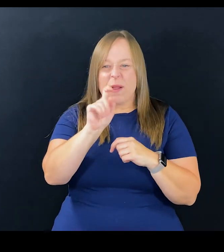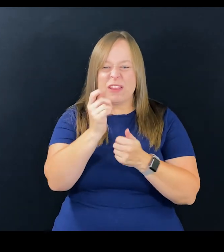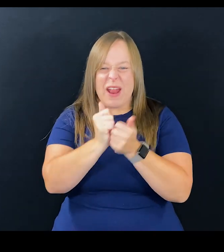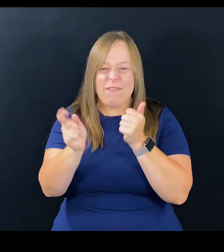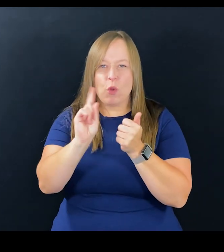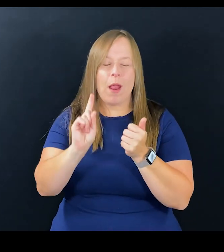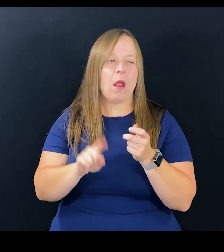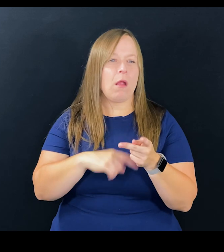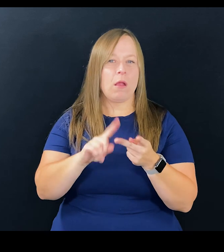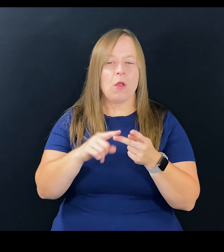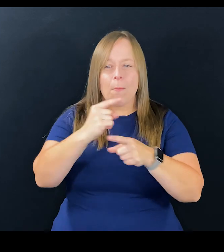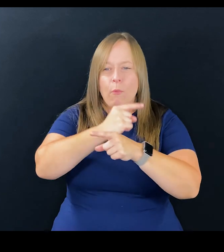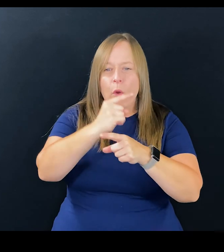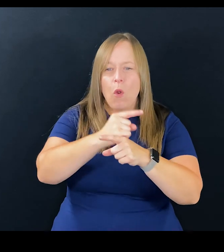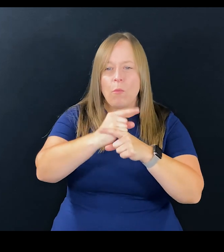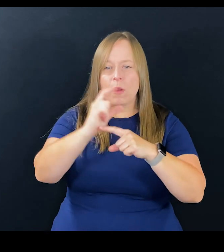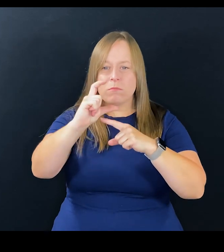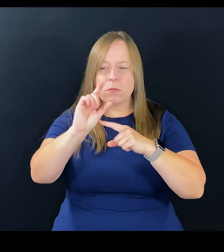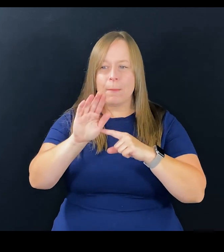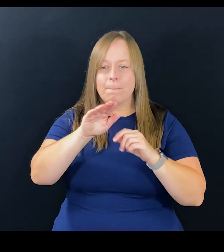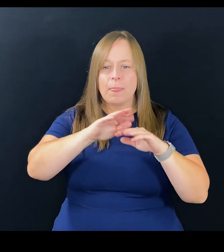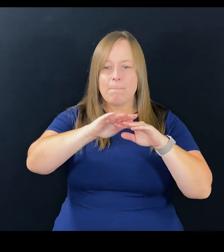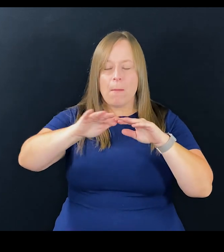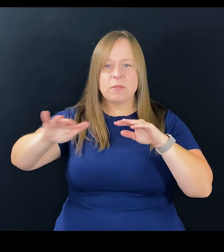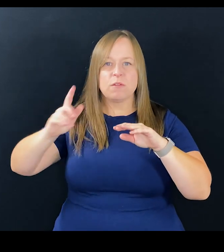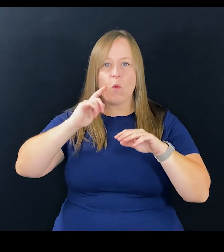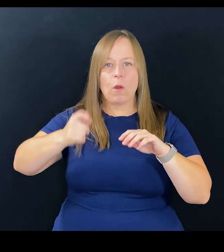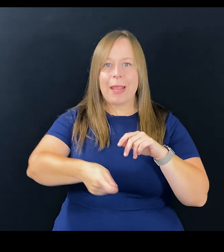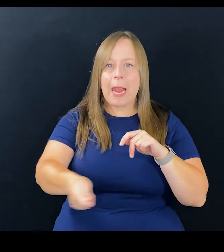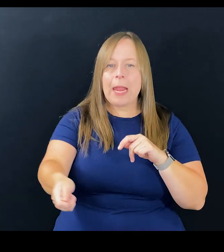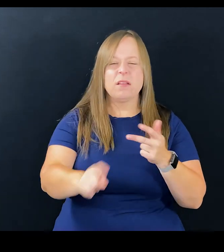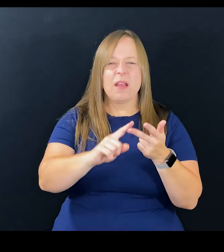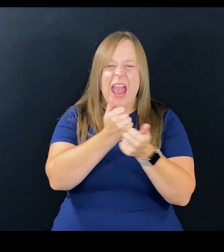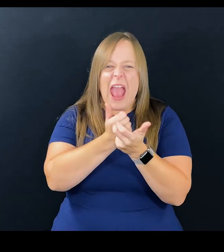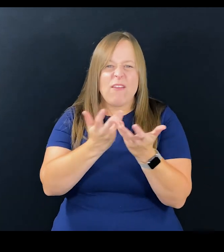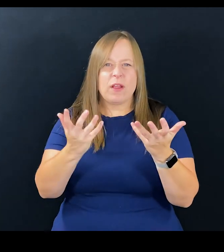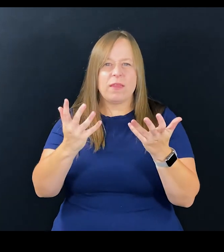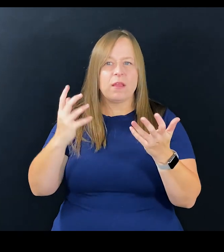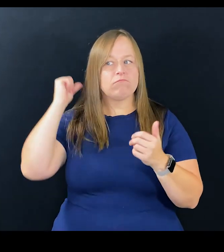There are curb cuts everywhere, there are the appropriate bumps for people using canes,